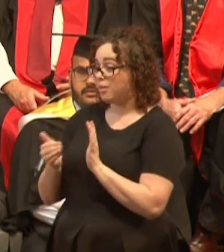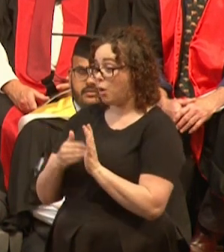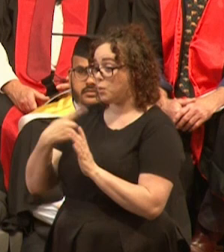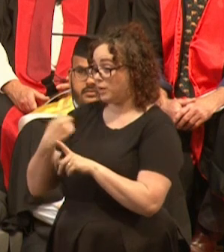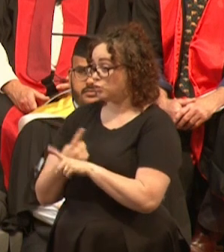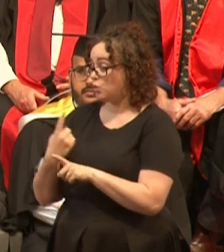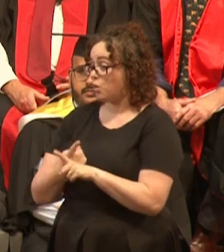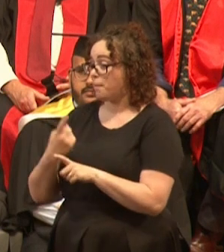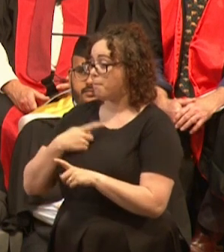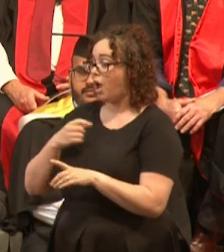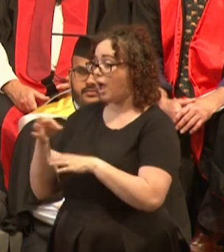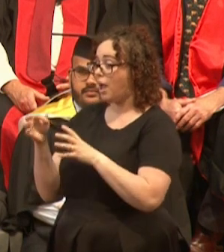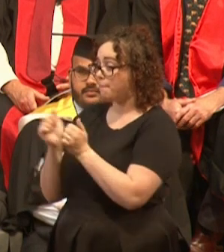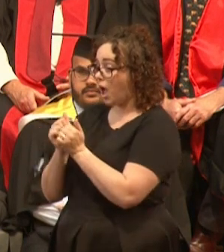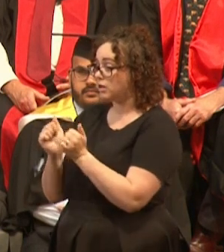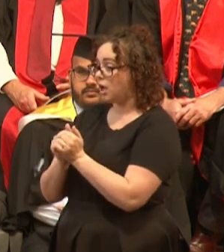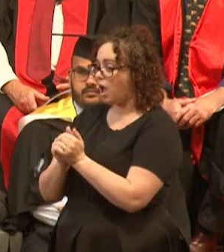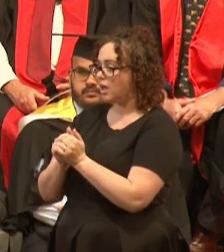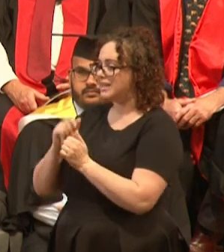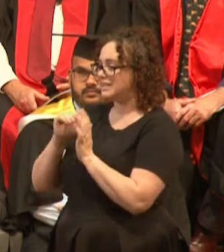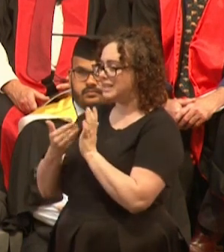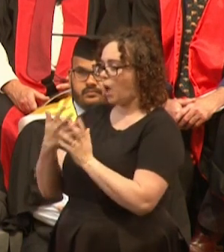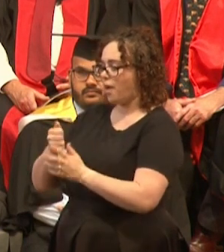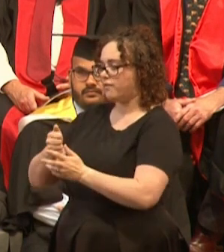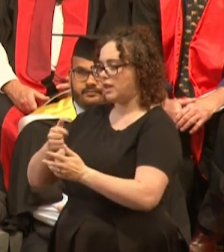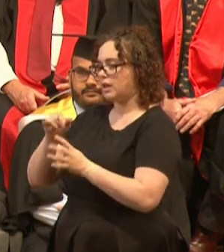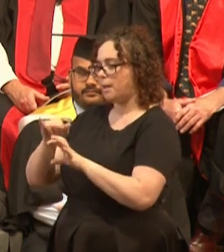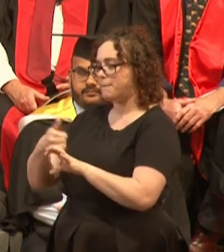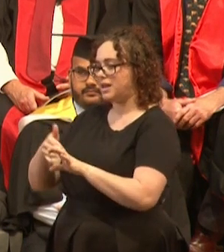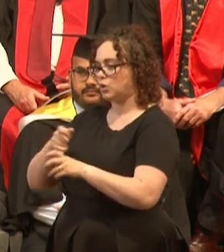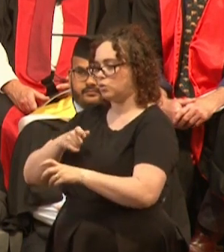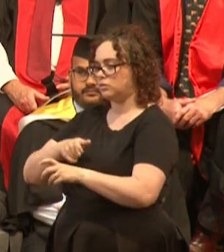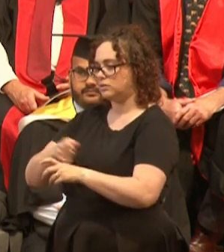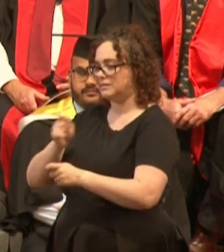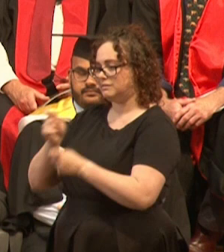a pretty horrible, horrible sort of trajectory. She's only 44.